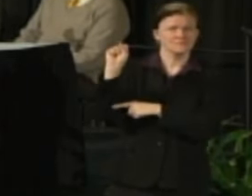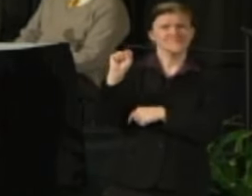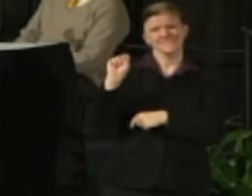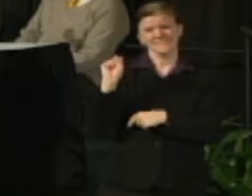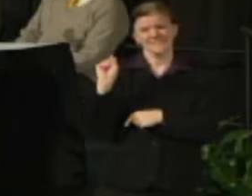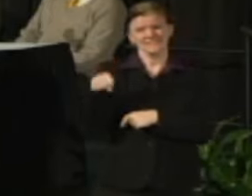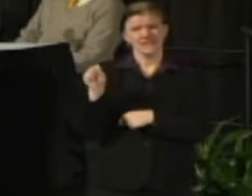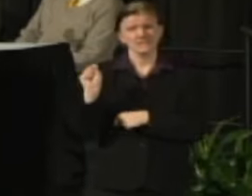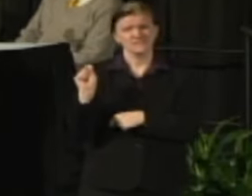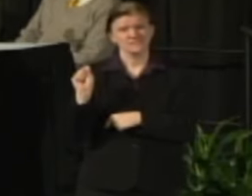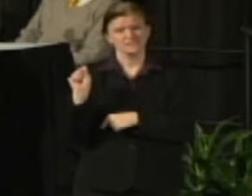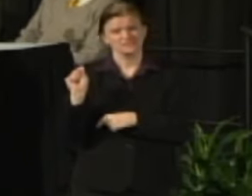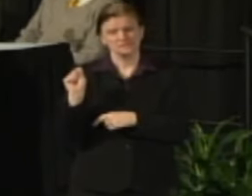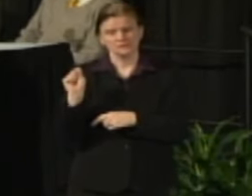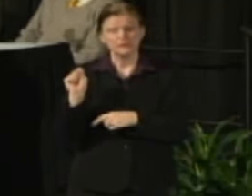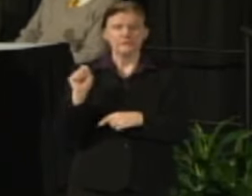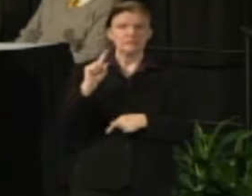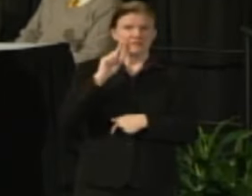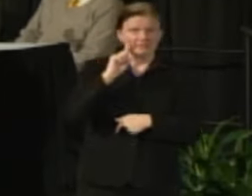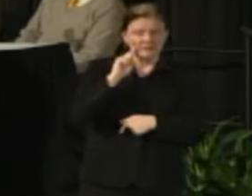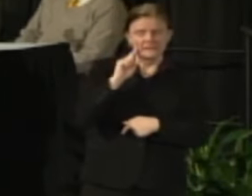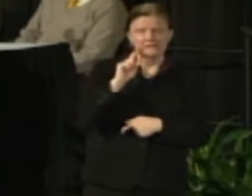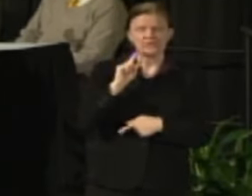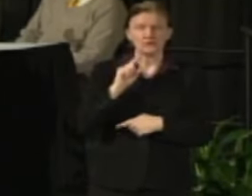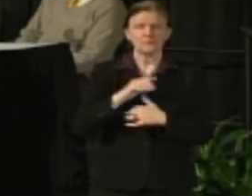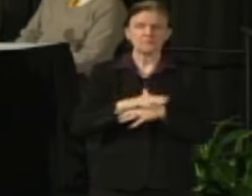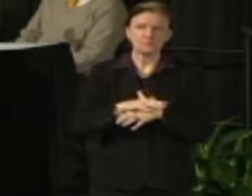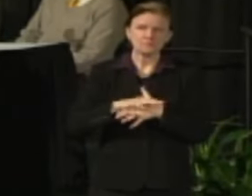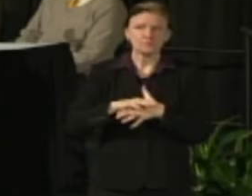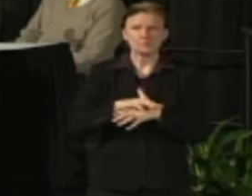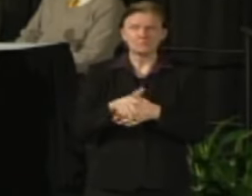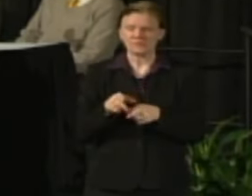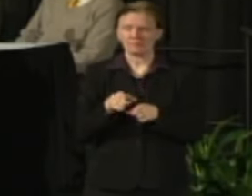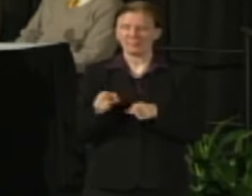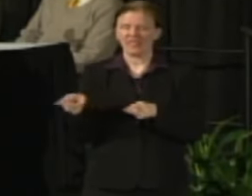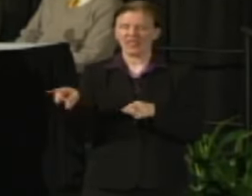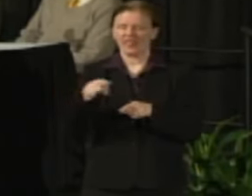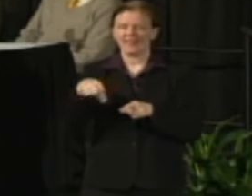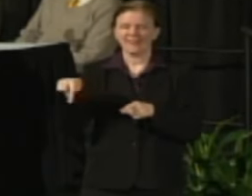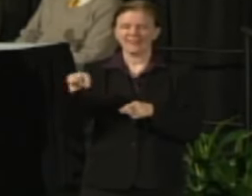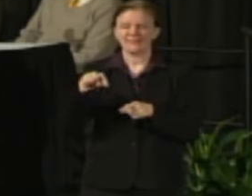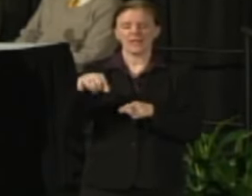That would be wonderful but I think it's something that many people are operating